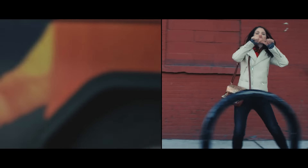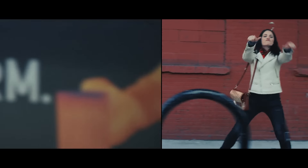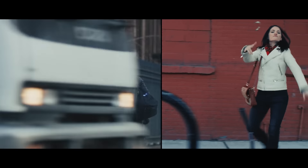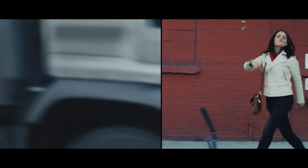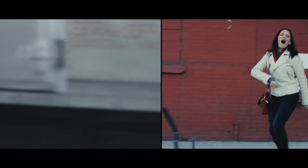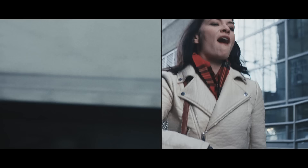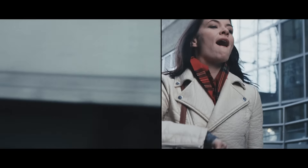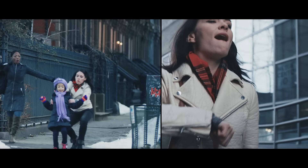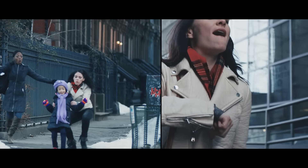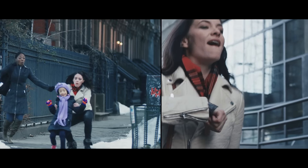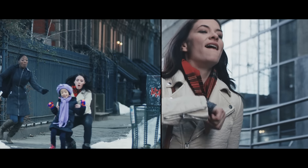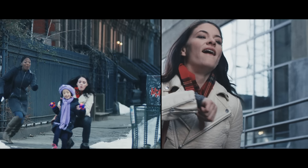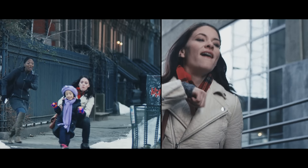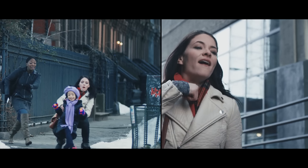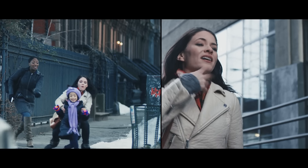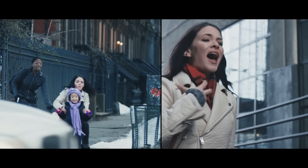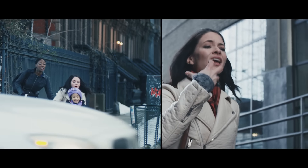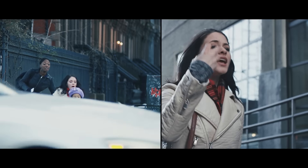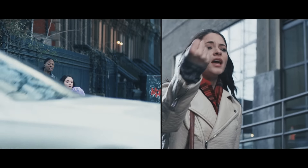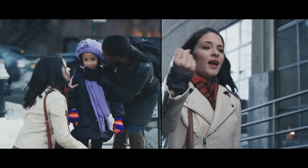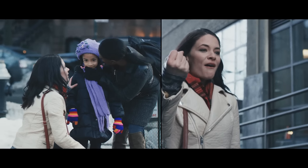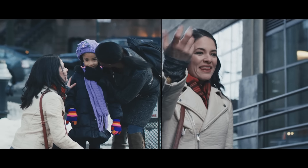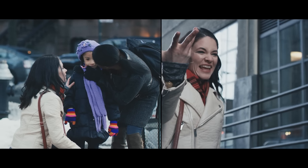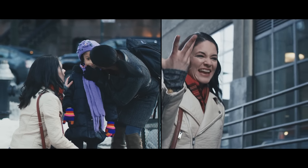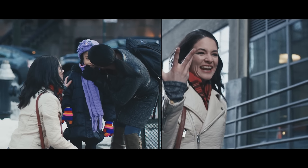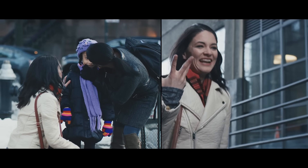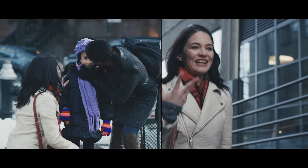GIVING UP MY PRIDE TAKE OR LEAVE,